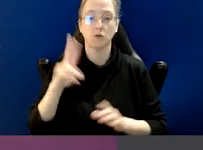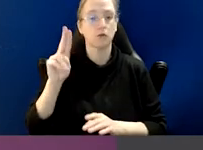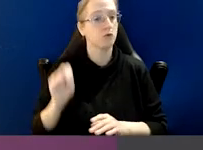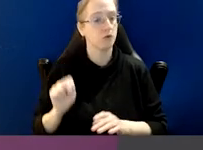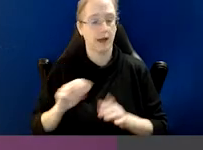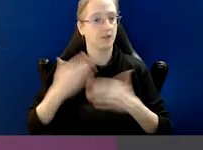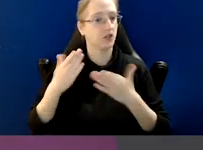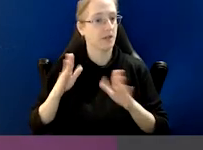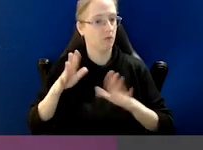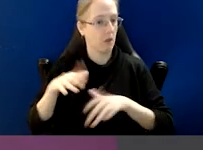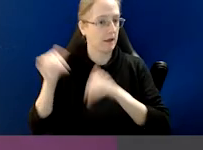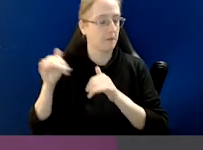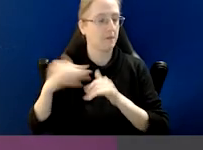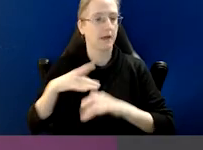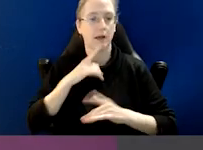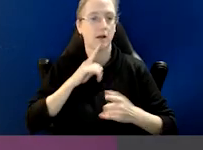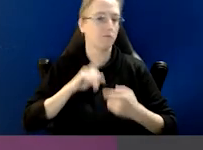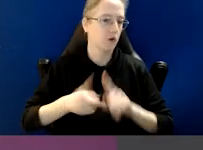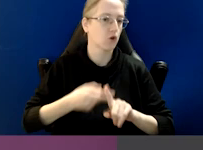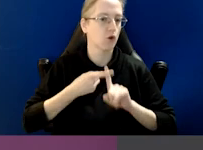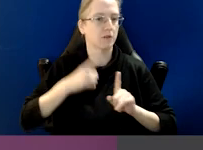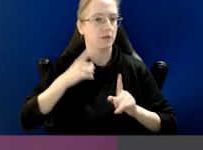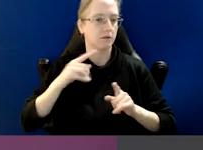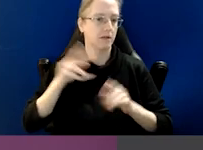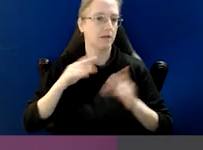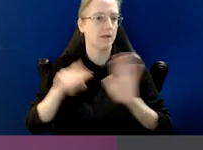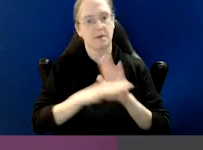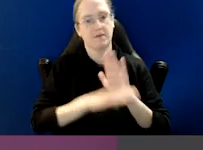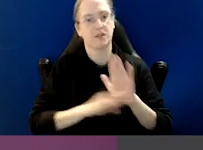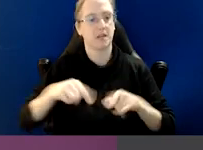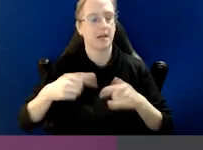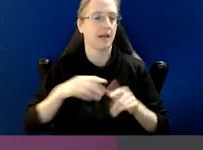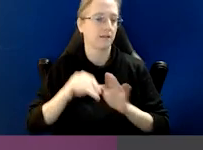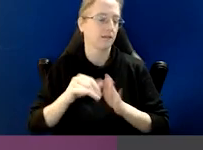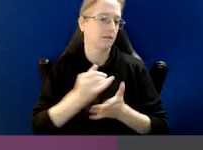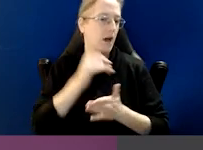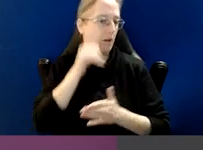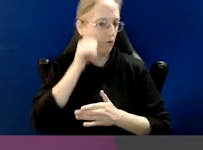20 years ago, the UN General Assembly adopted the convention against corruption